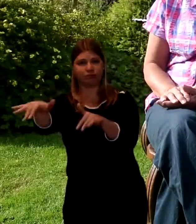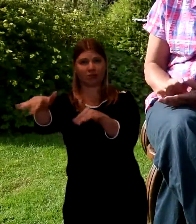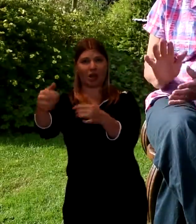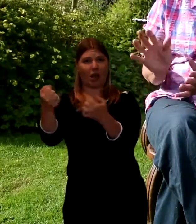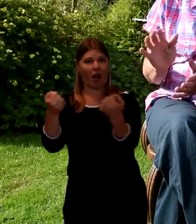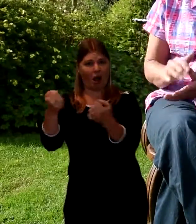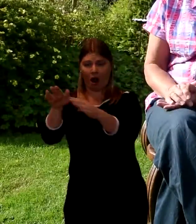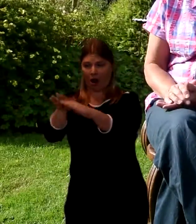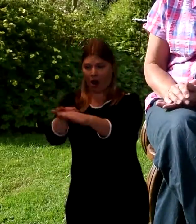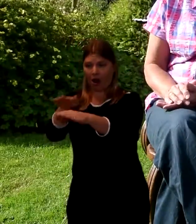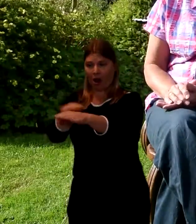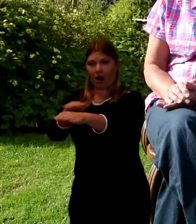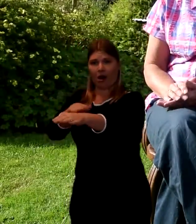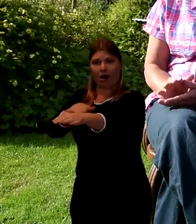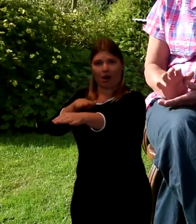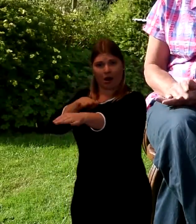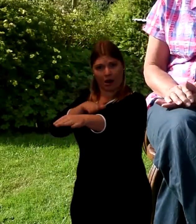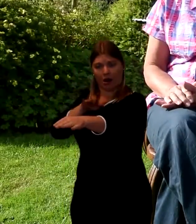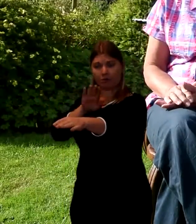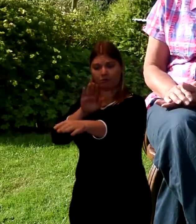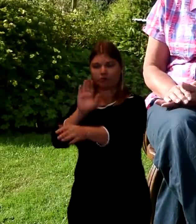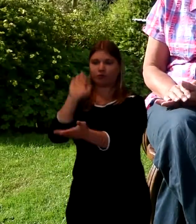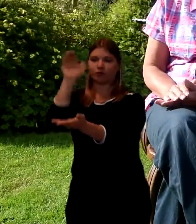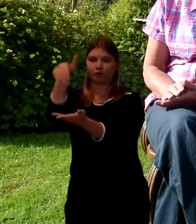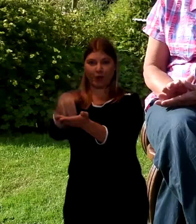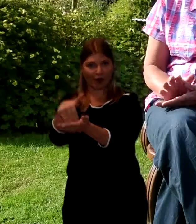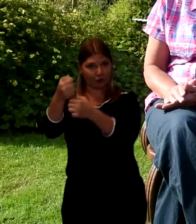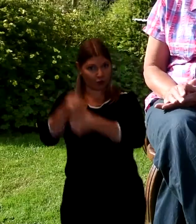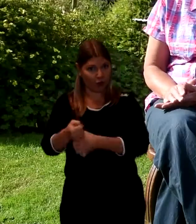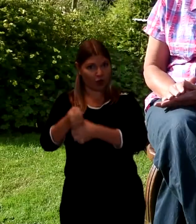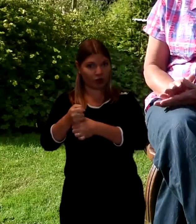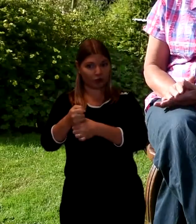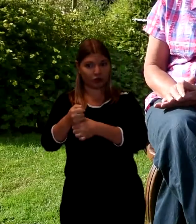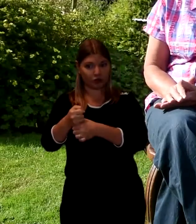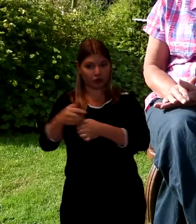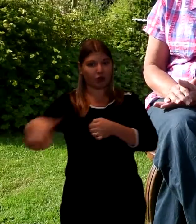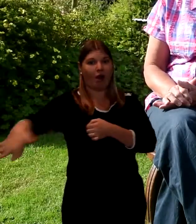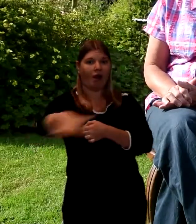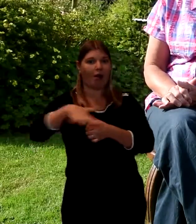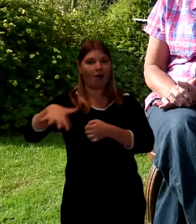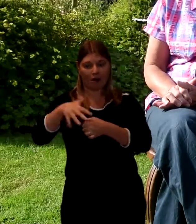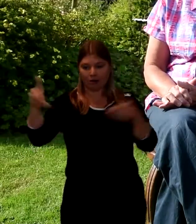Because, as I say, it was a big funeral. But when we got to the churchyard where he was going to be buried